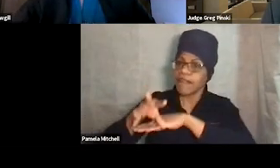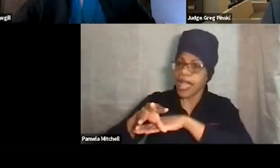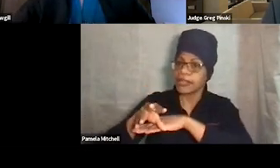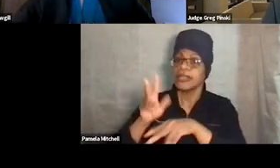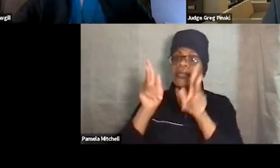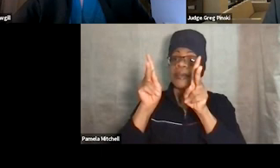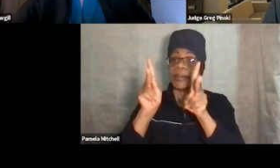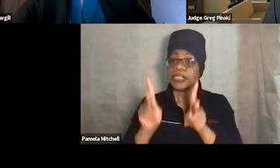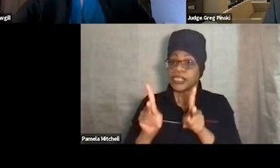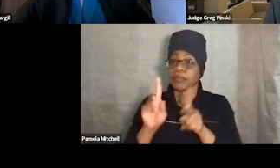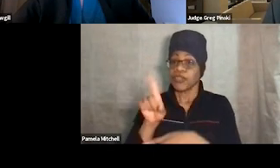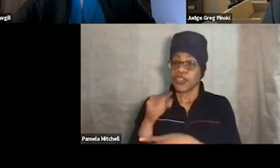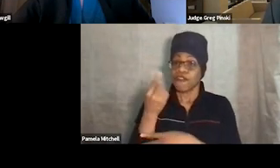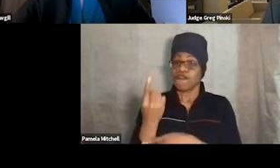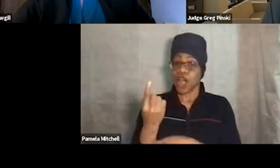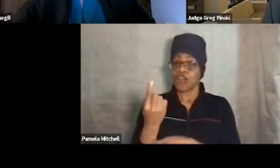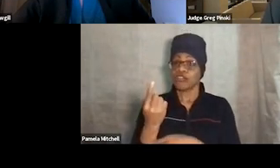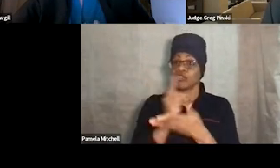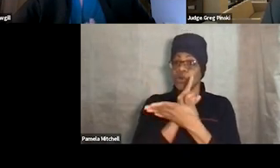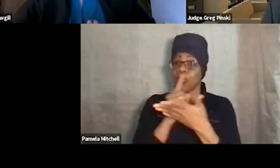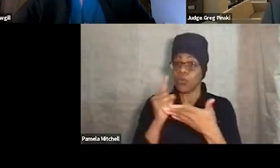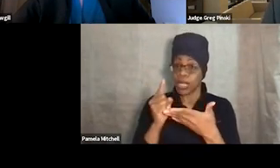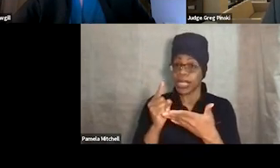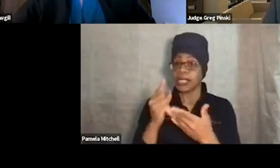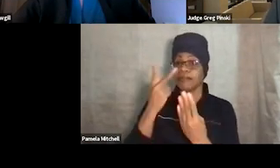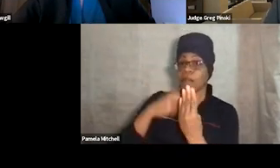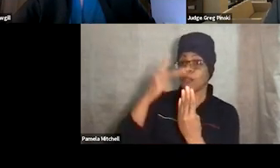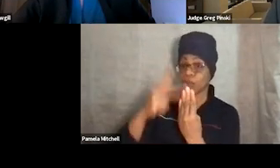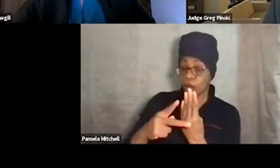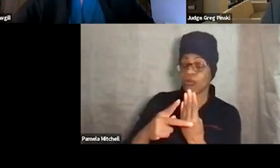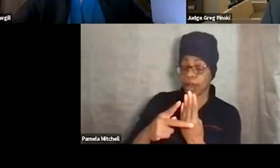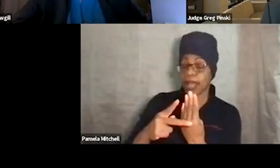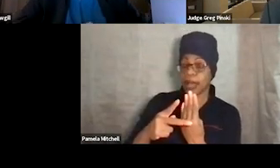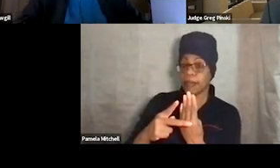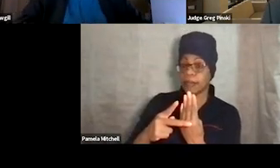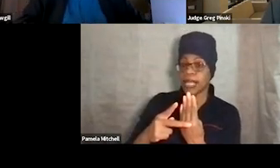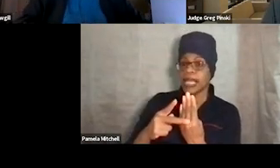in the first week of the program, is late for an appointment